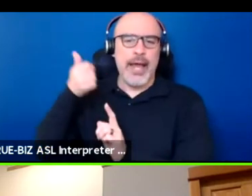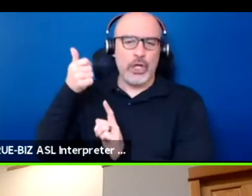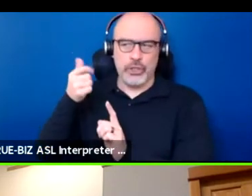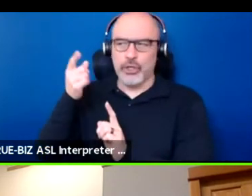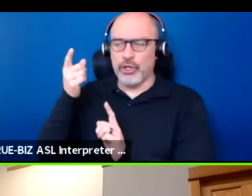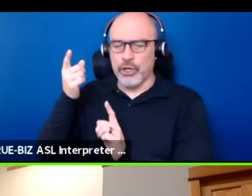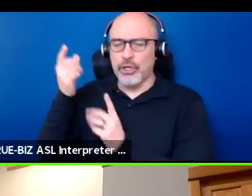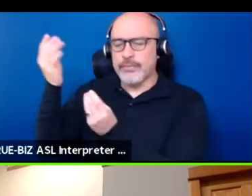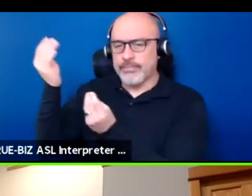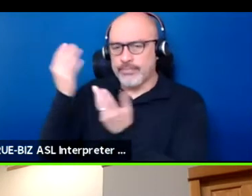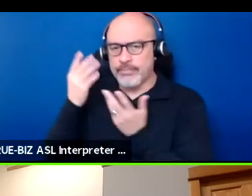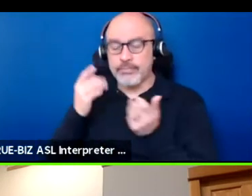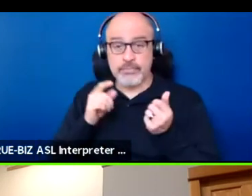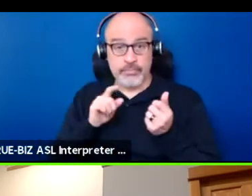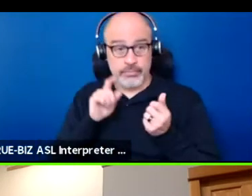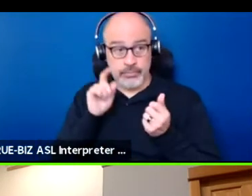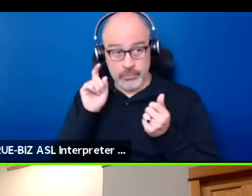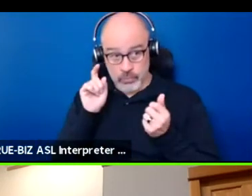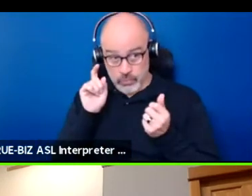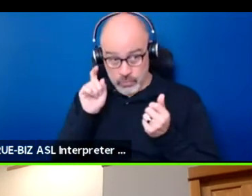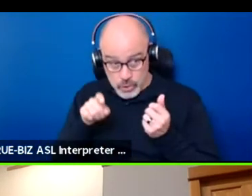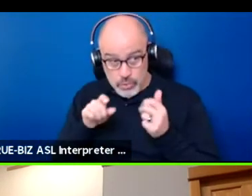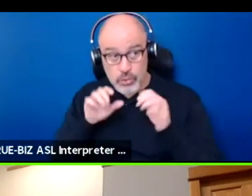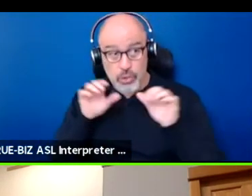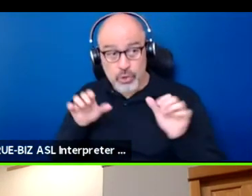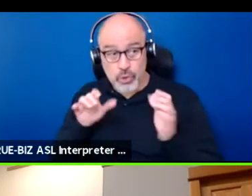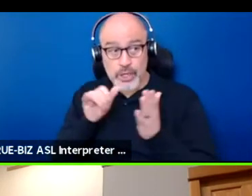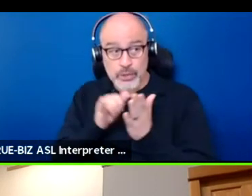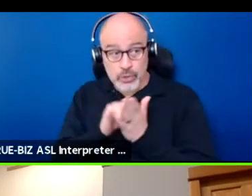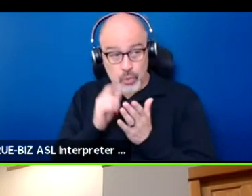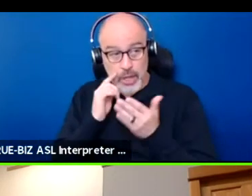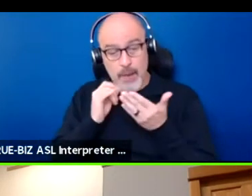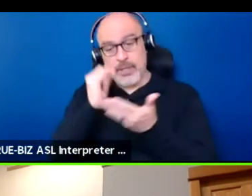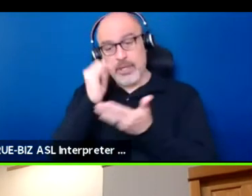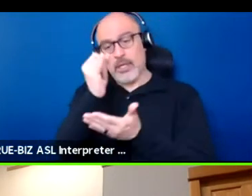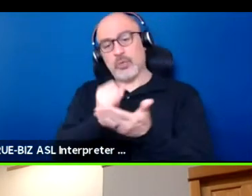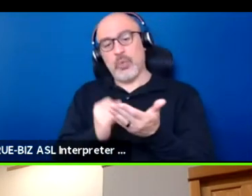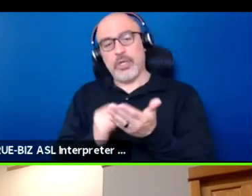you need to do that because we need to draw a picture for our own self, you know,